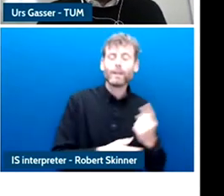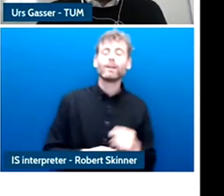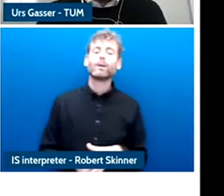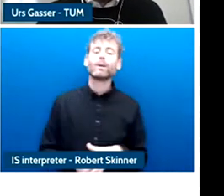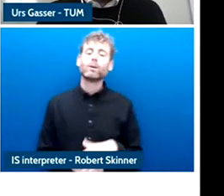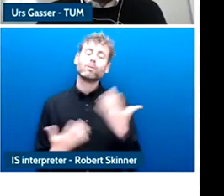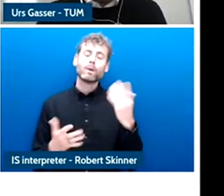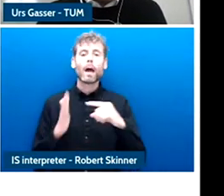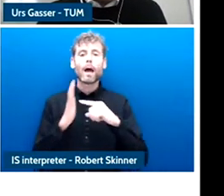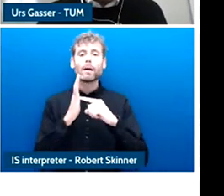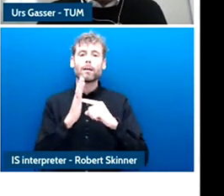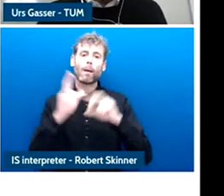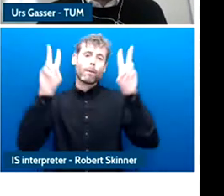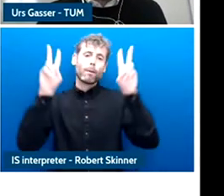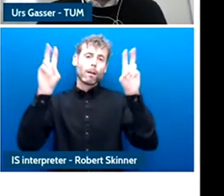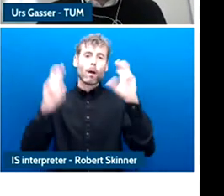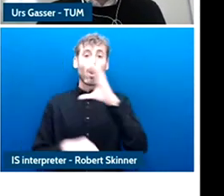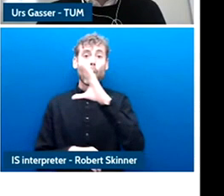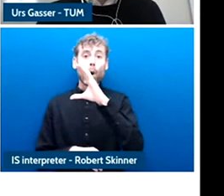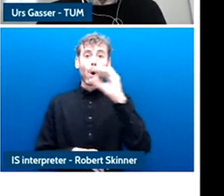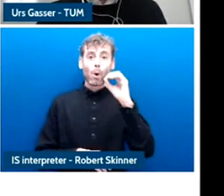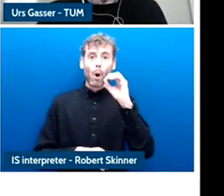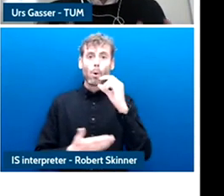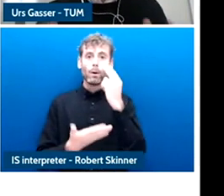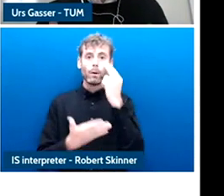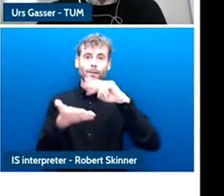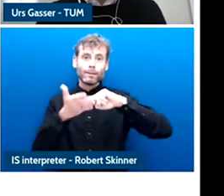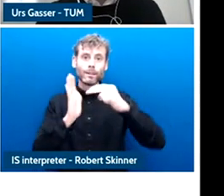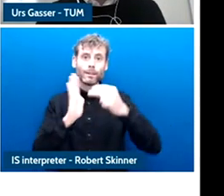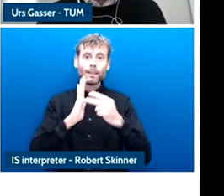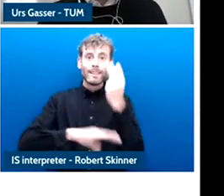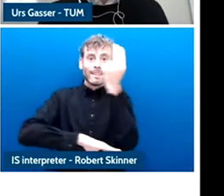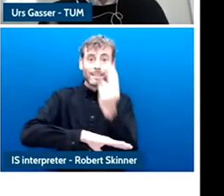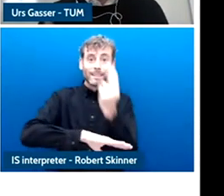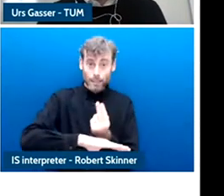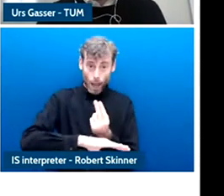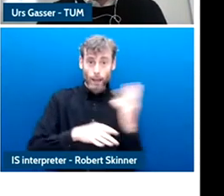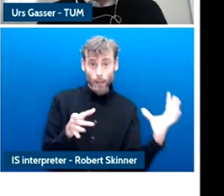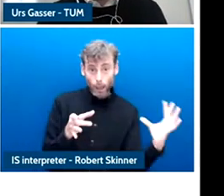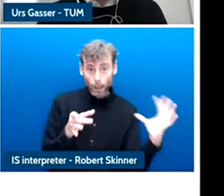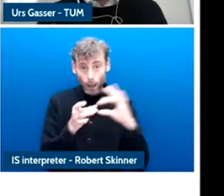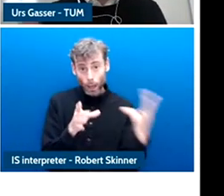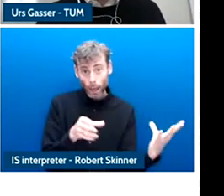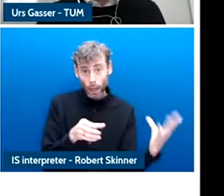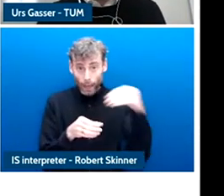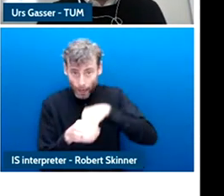participation and finally, youth boards, and all of these are described in